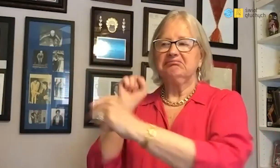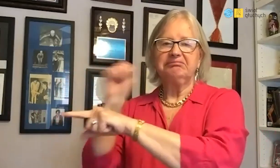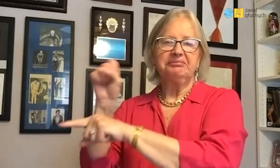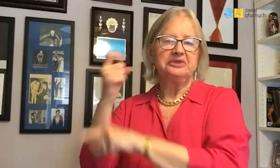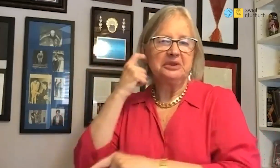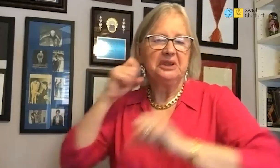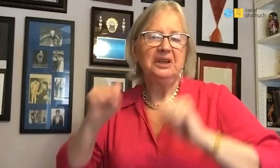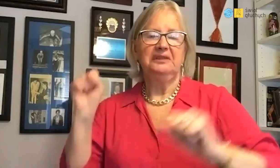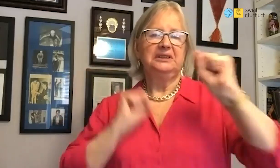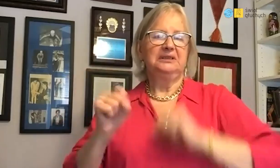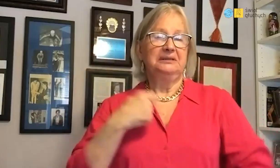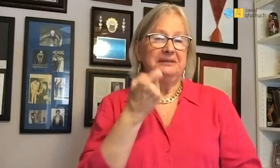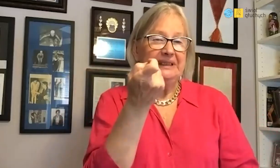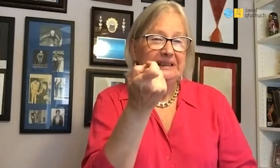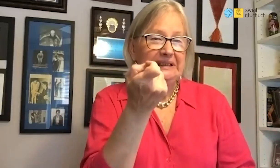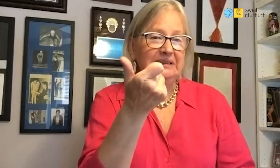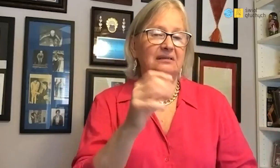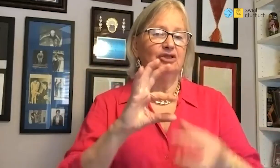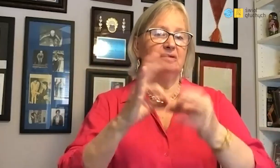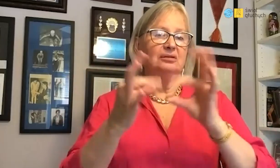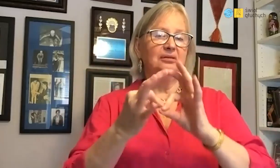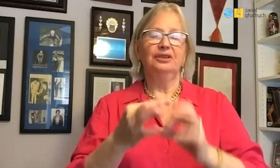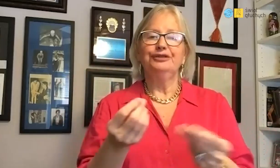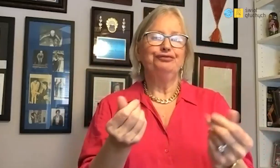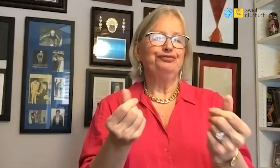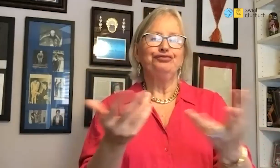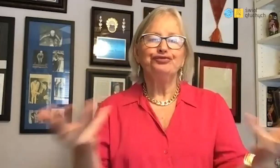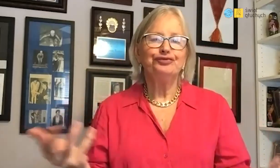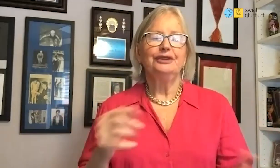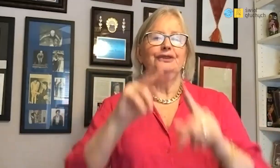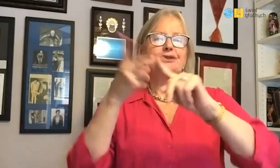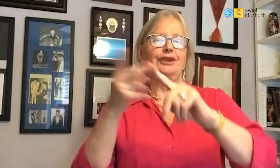These are great life chances.